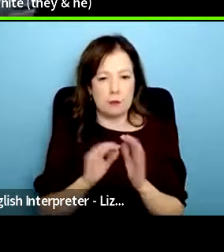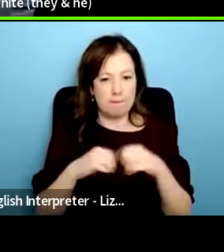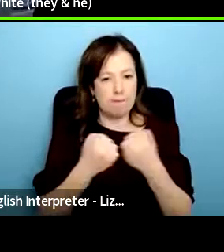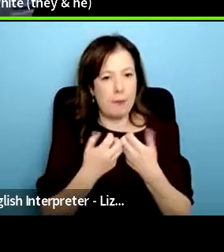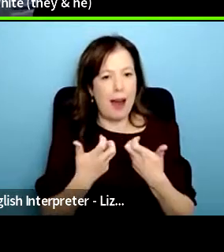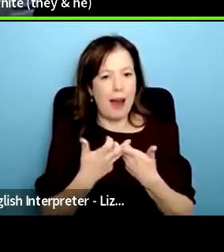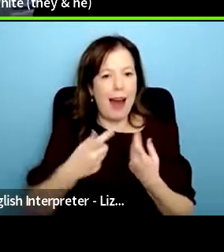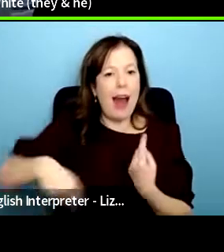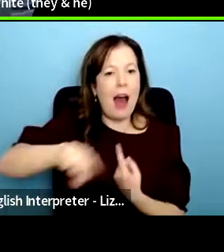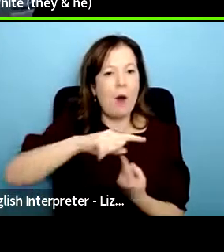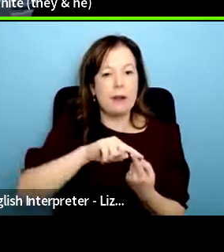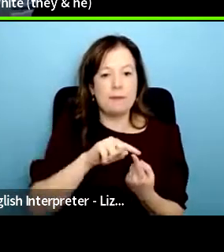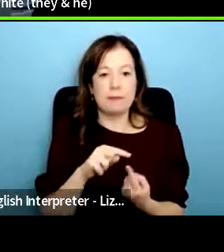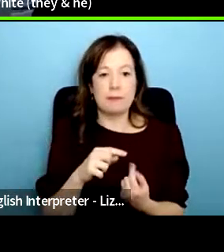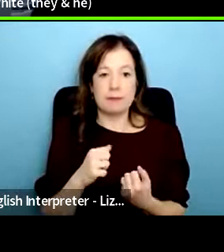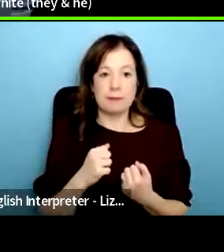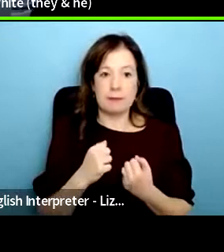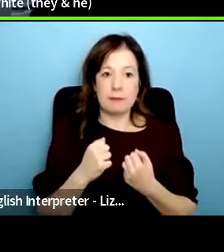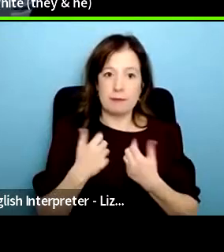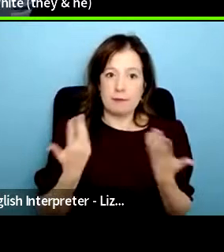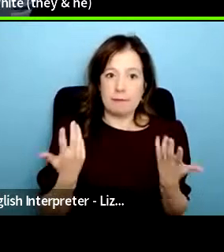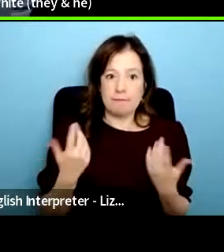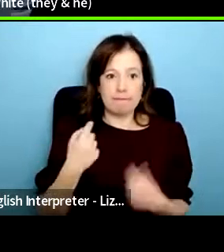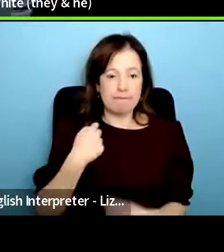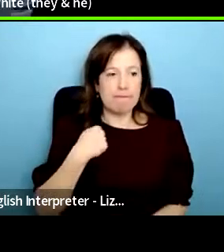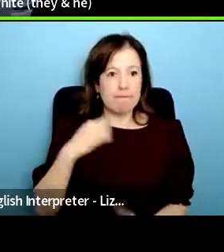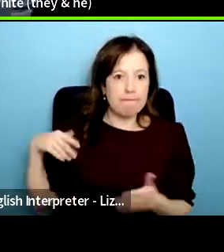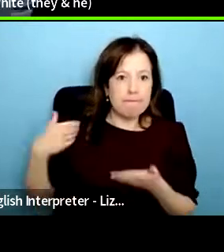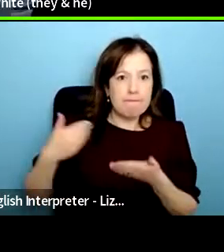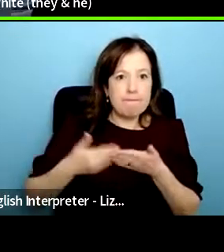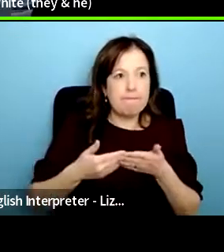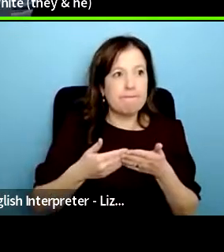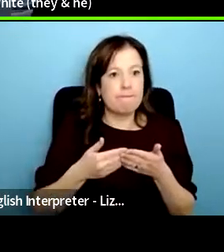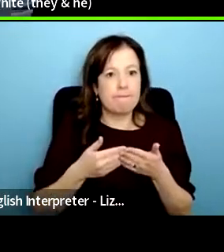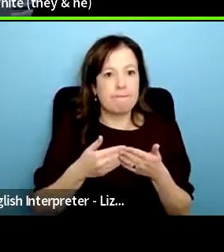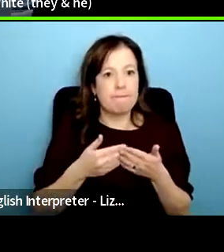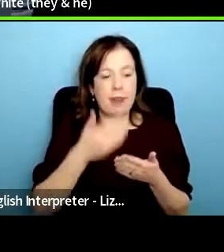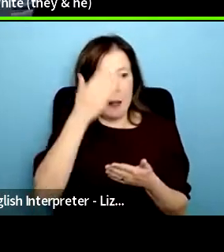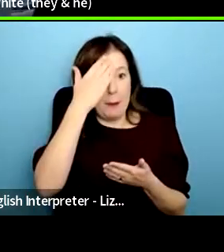the wider world has to move beyond the idea of people with experience of mental ill health as